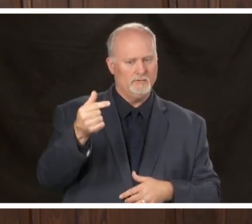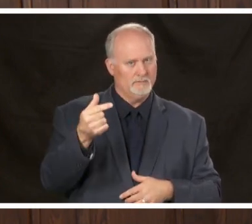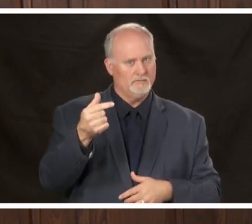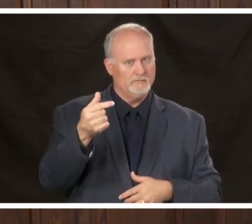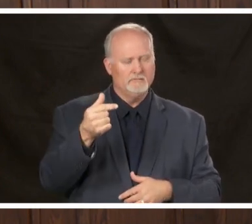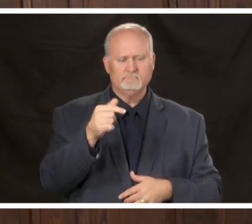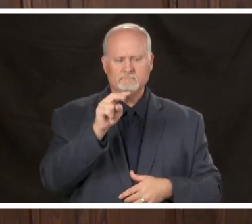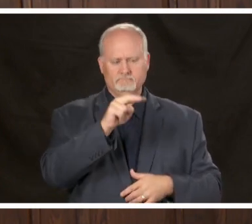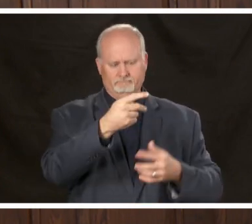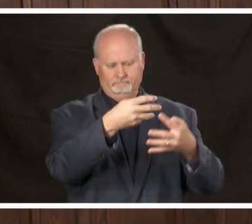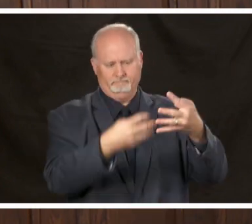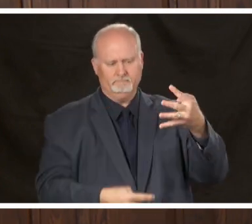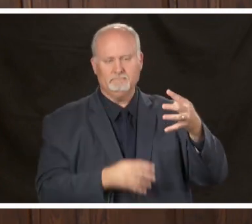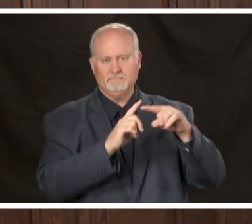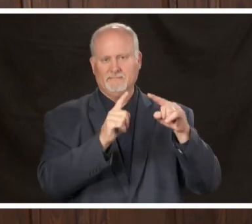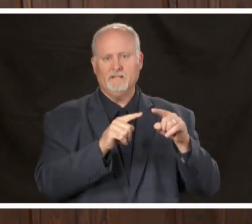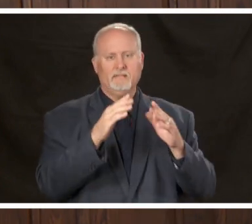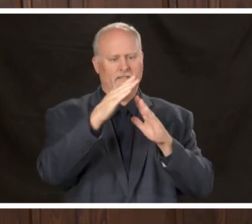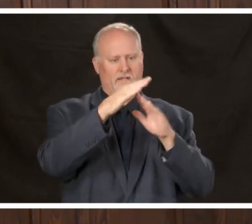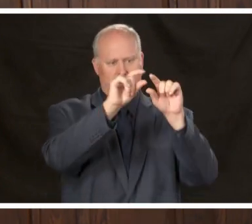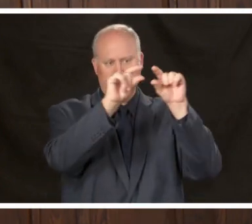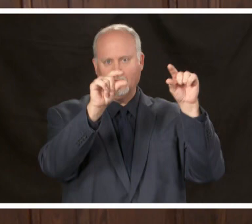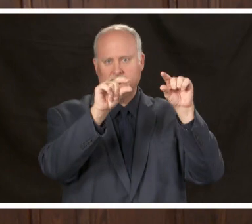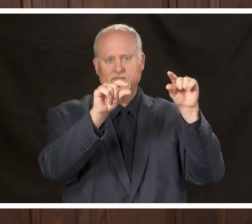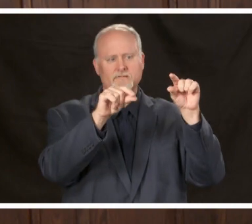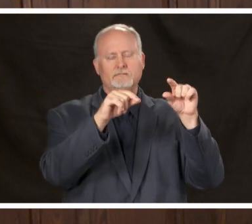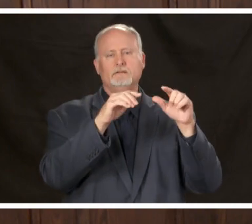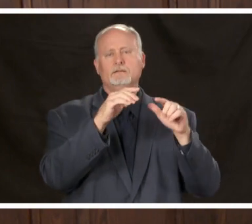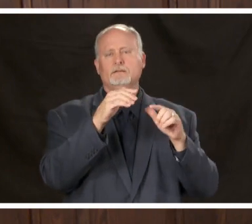at our website in the top page and you'll see frequently asked questions